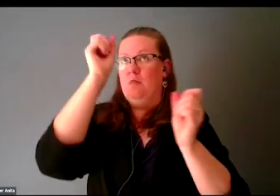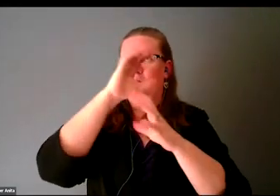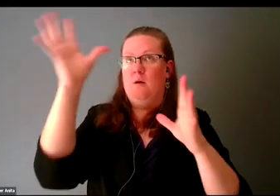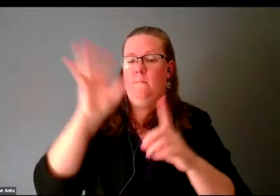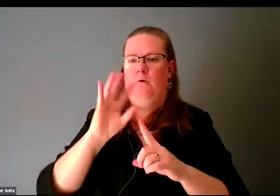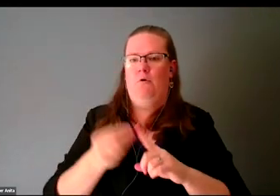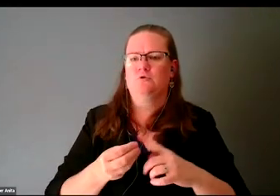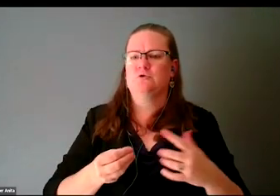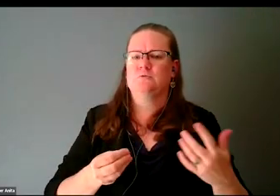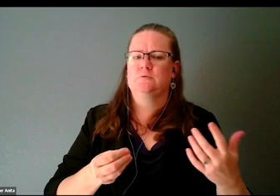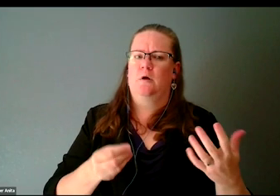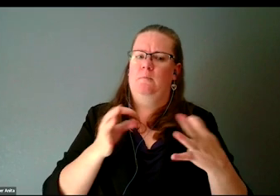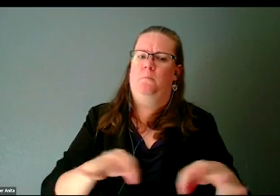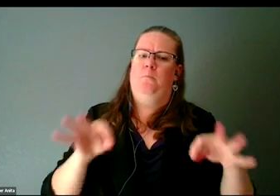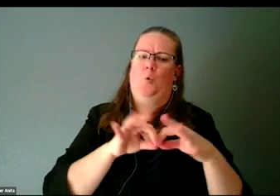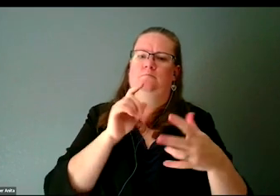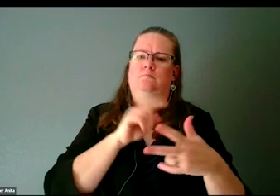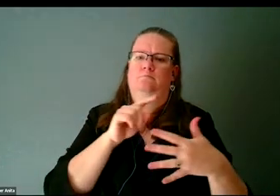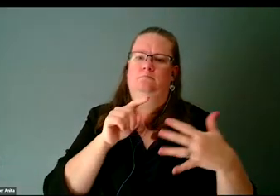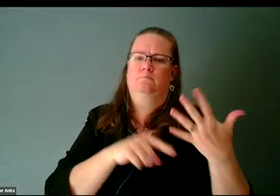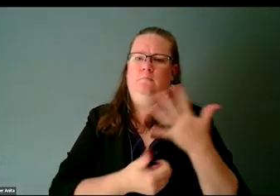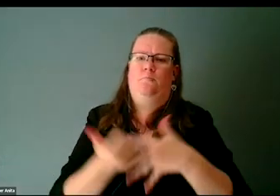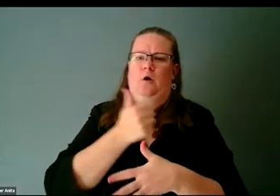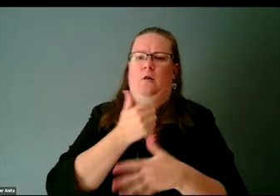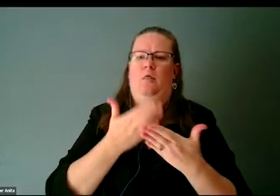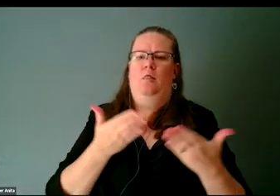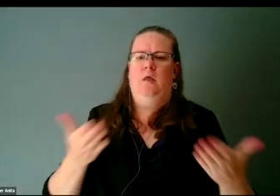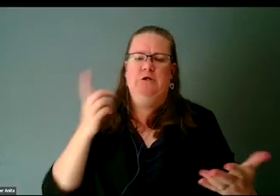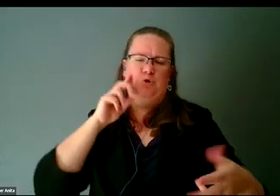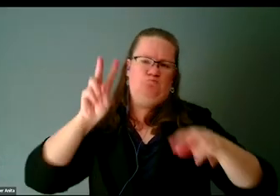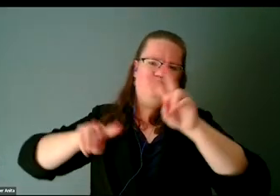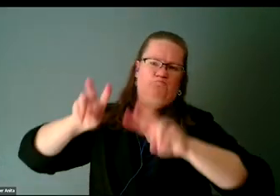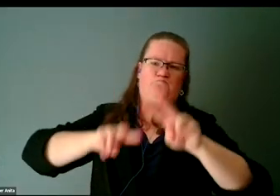that people perceive of a certain group